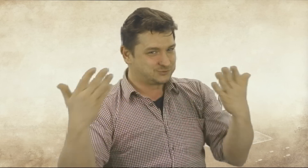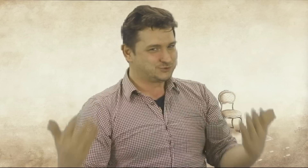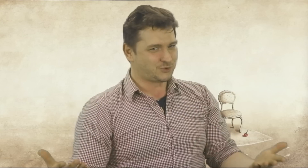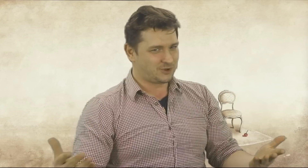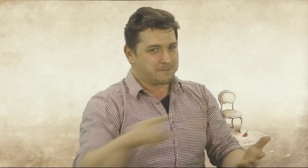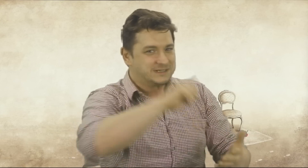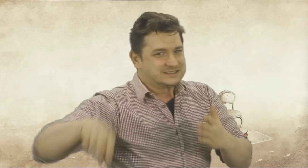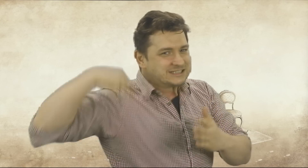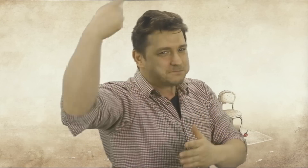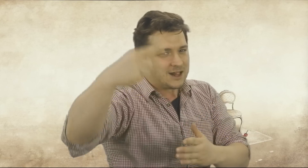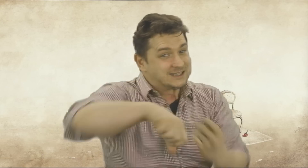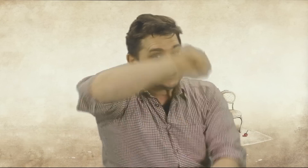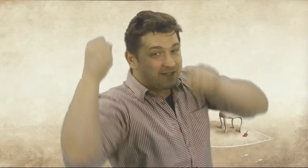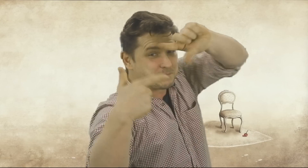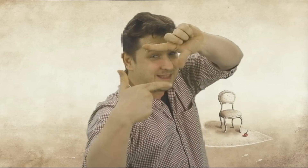Bis nächstes Mal auf Deafmedia.de!